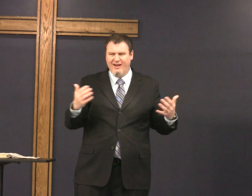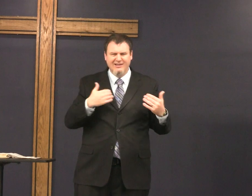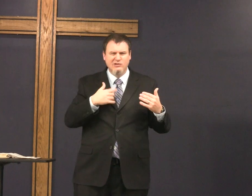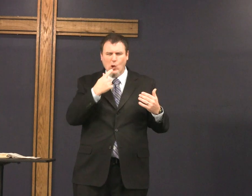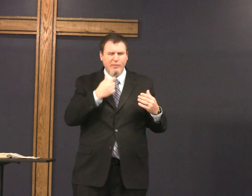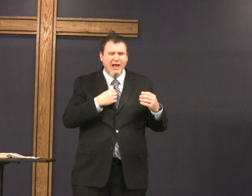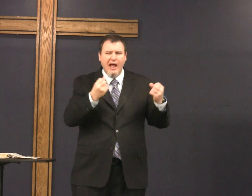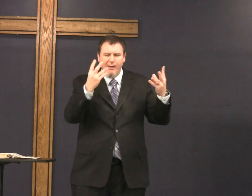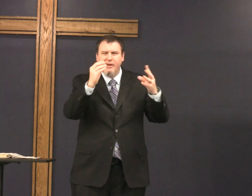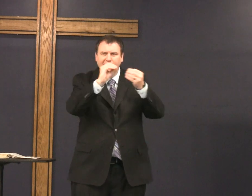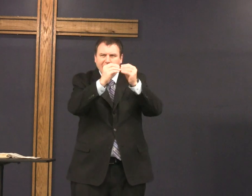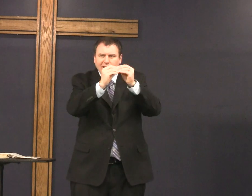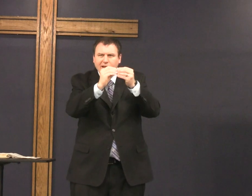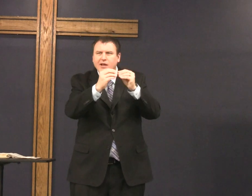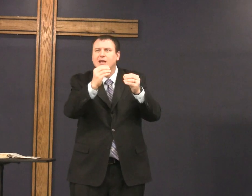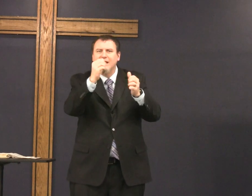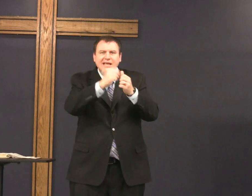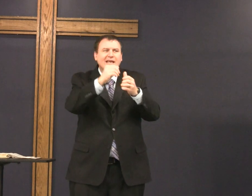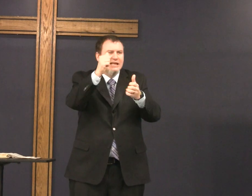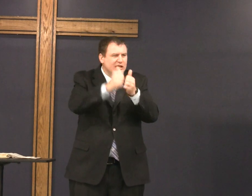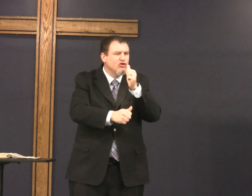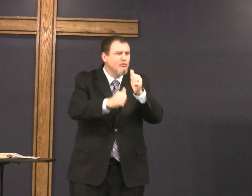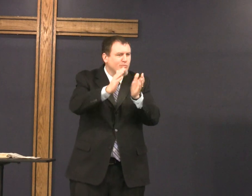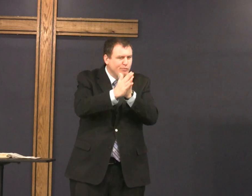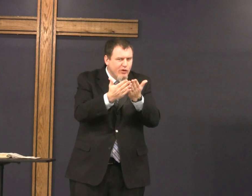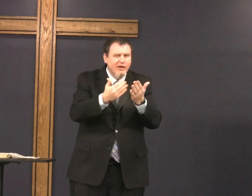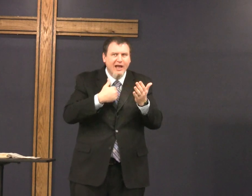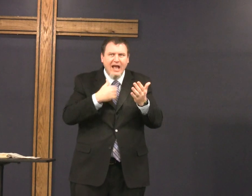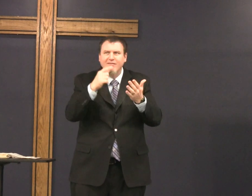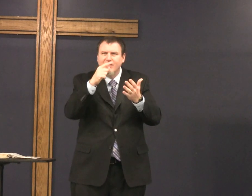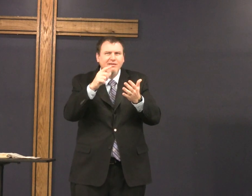and there were more than that in the Book of Genesis